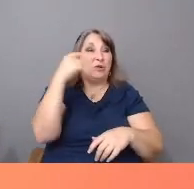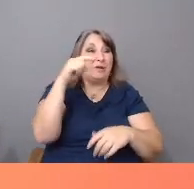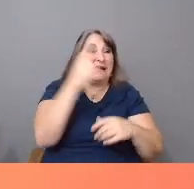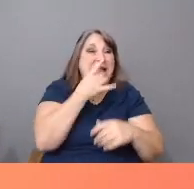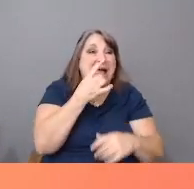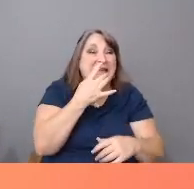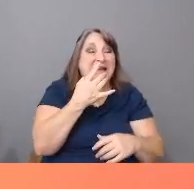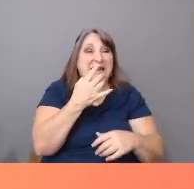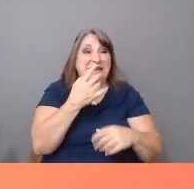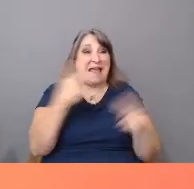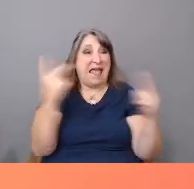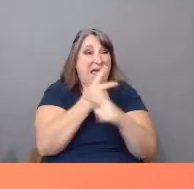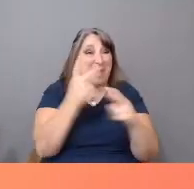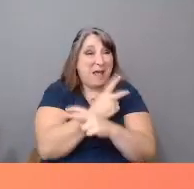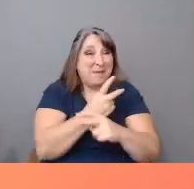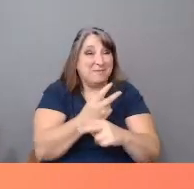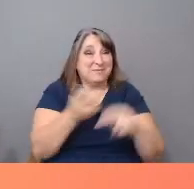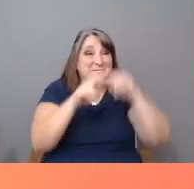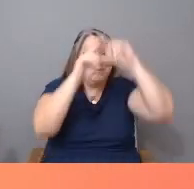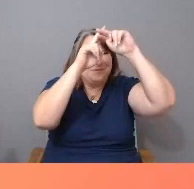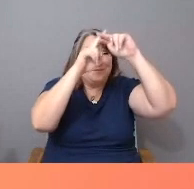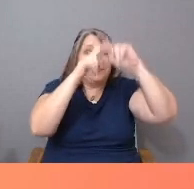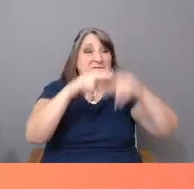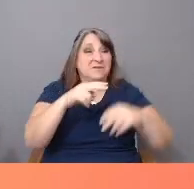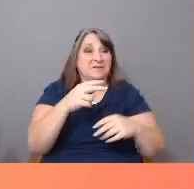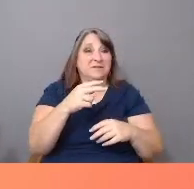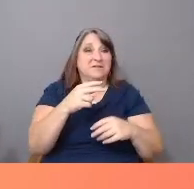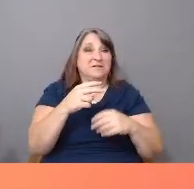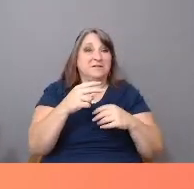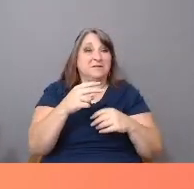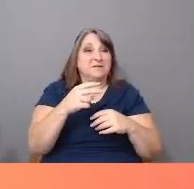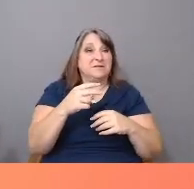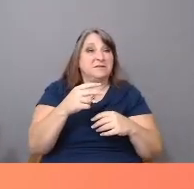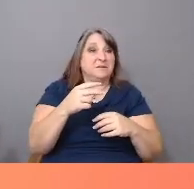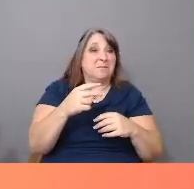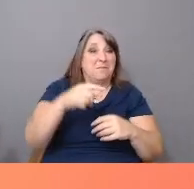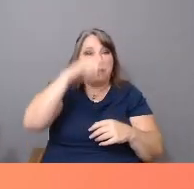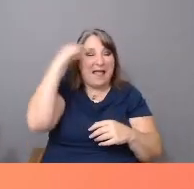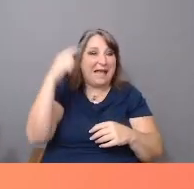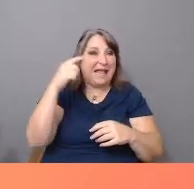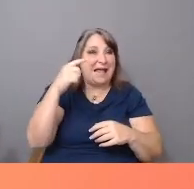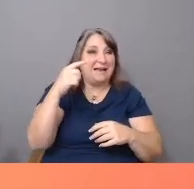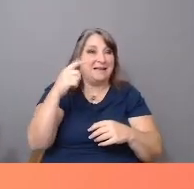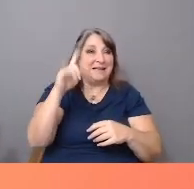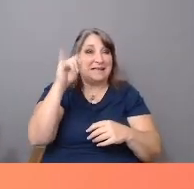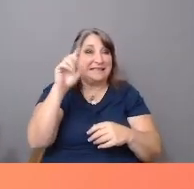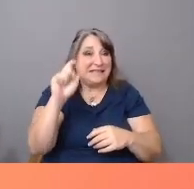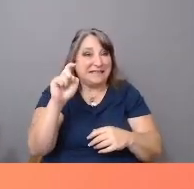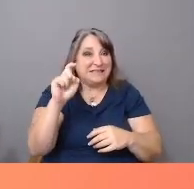and Indigenous Latinx voices? If your mission is to address US systemic inequities in society